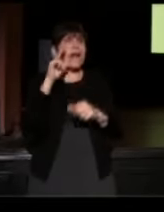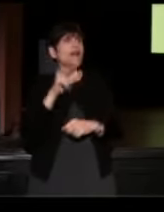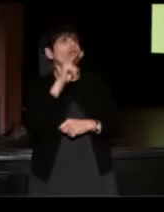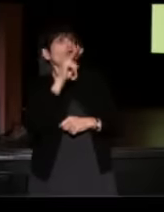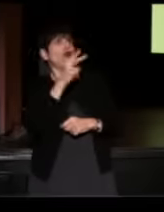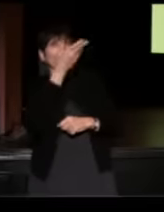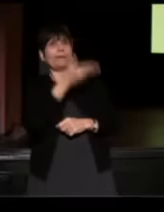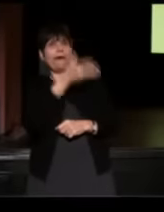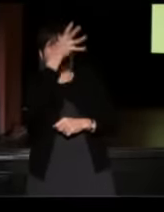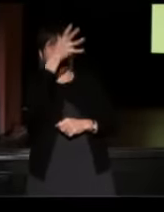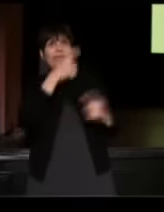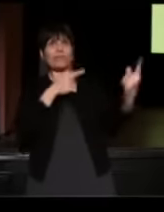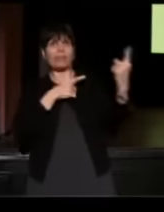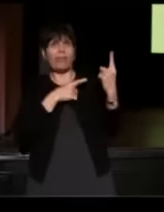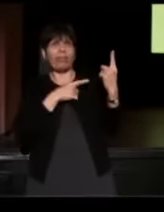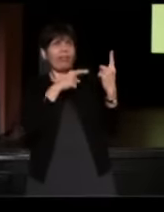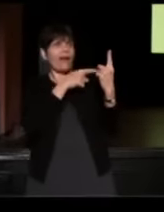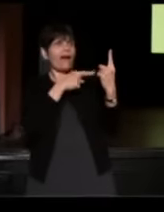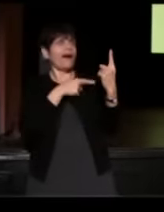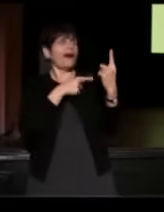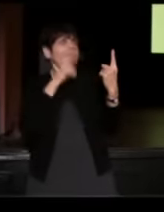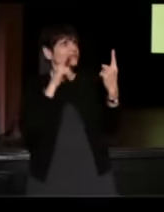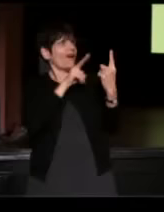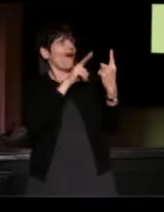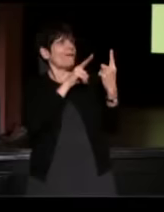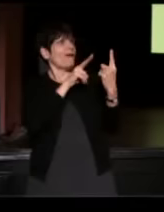And whenever I saw him, I knew that I was safe.